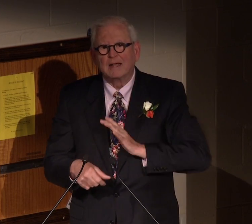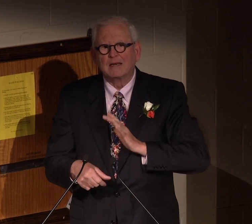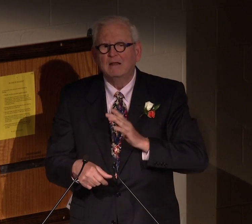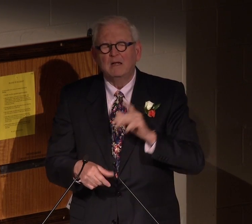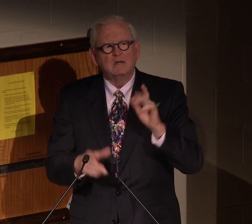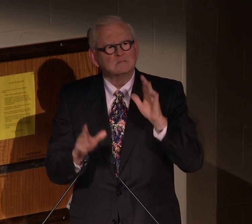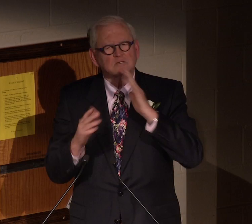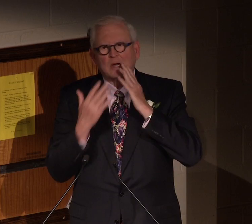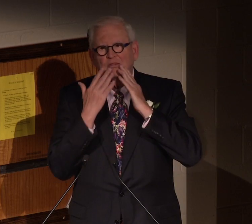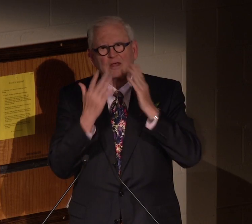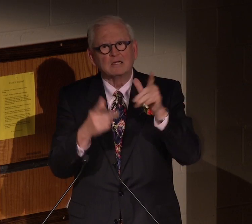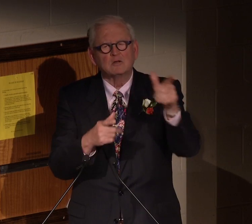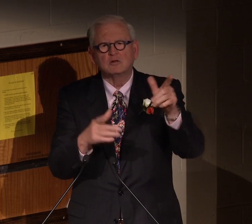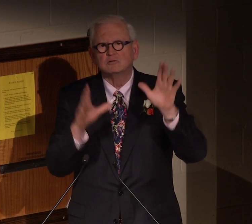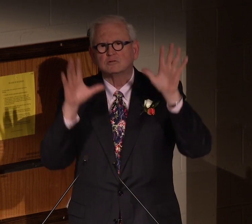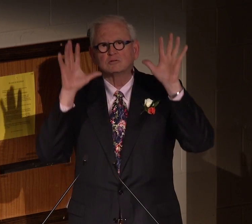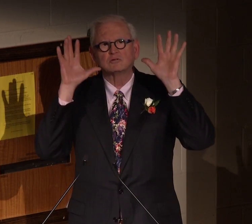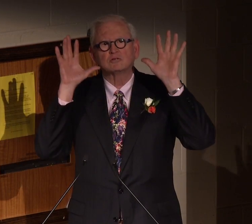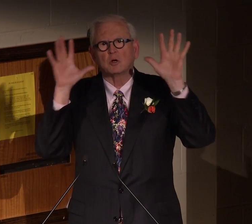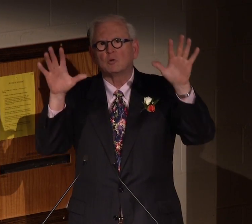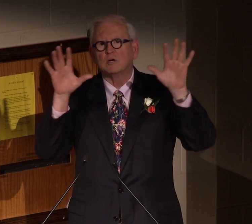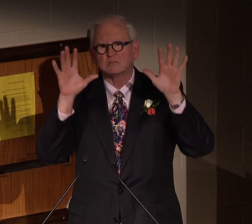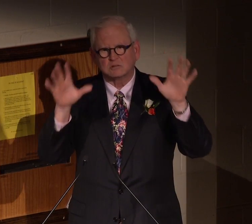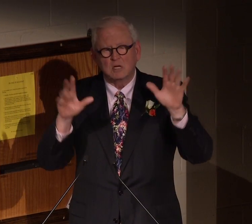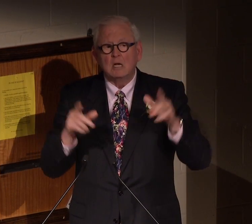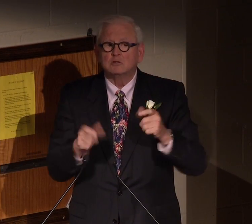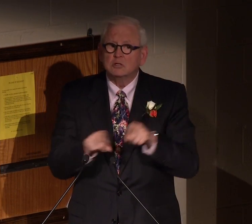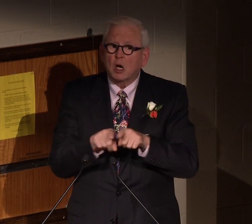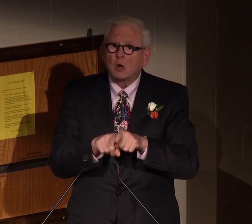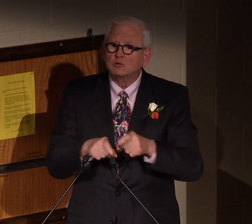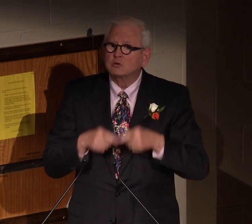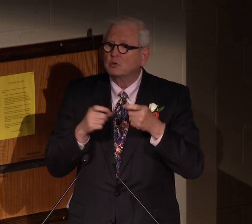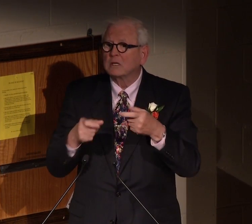I'm not a paperwork type of man, so thank you, Sally, for all you did.